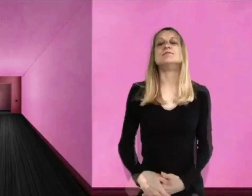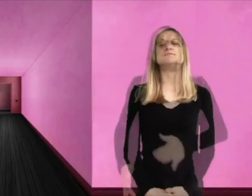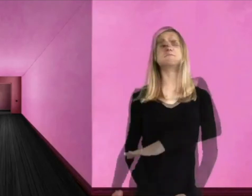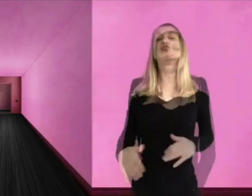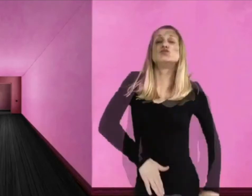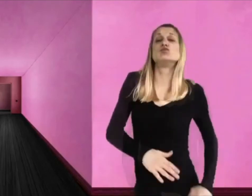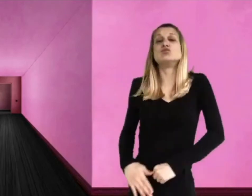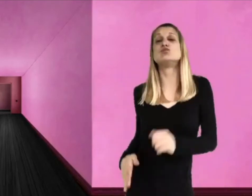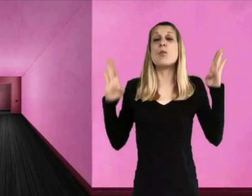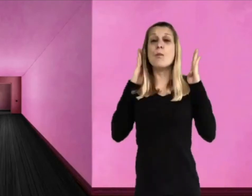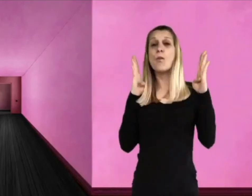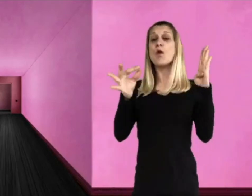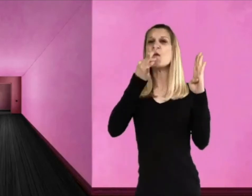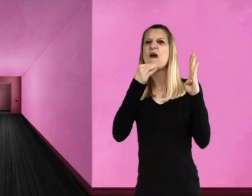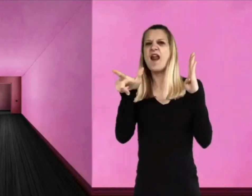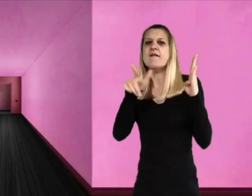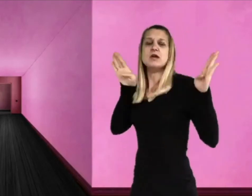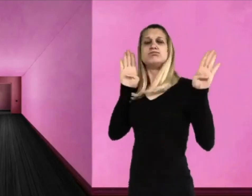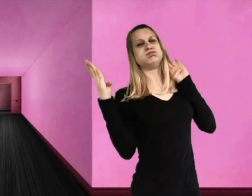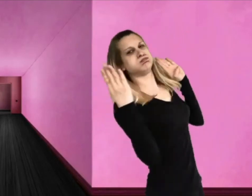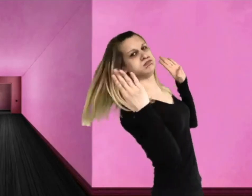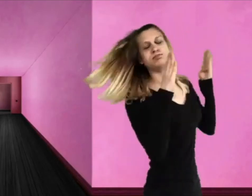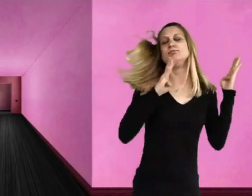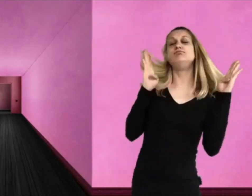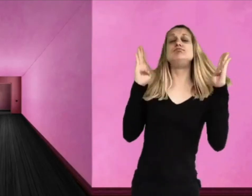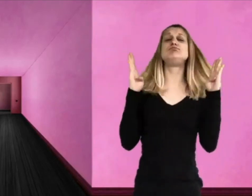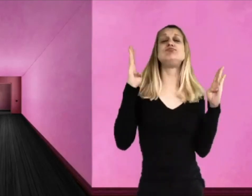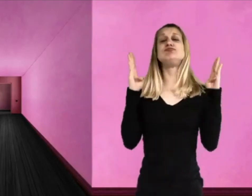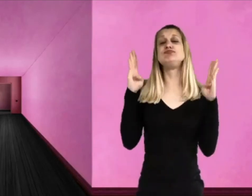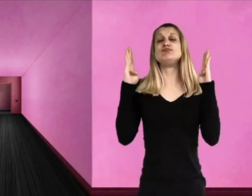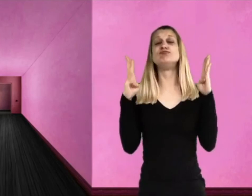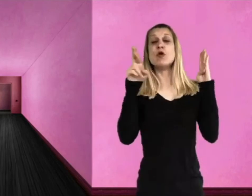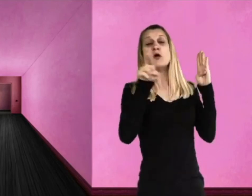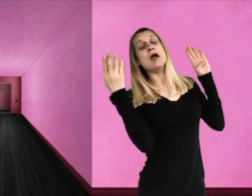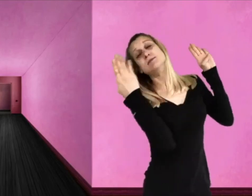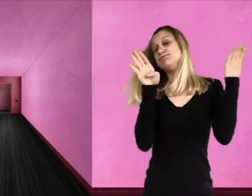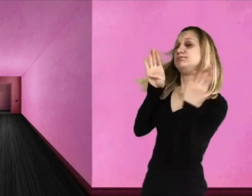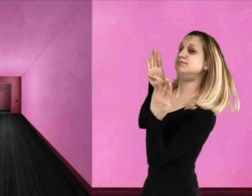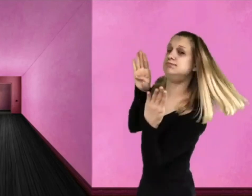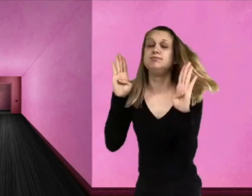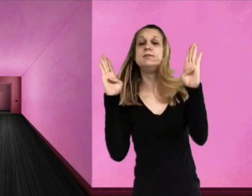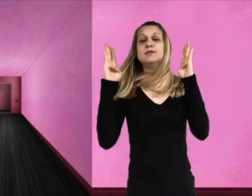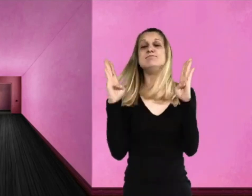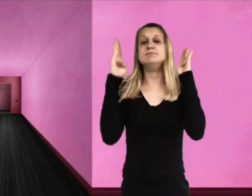Mr. Wonka turned left. He turned right.